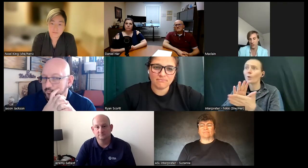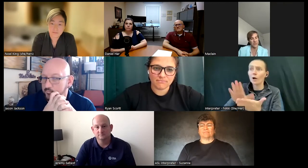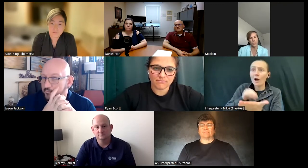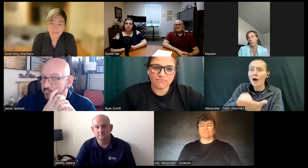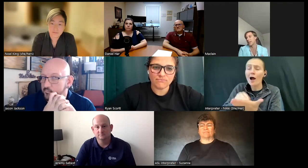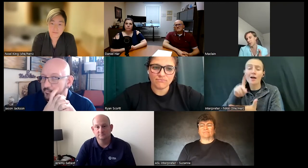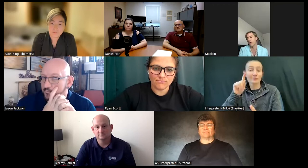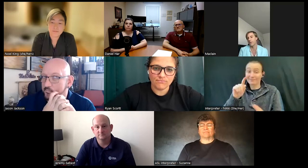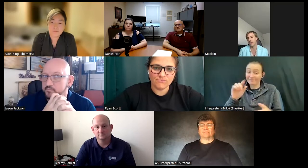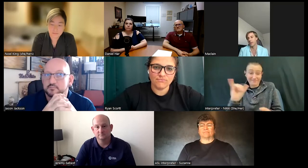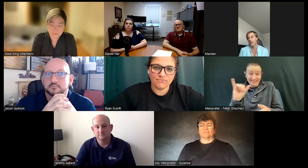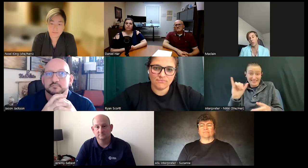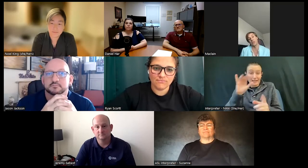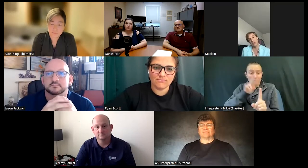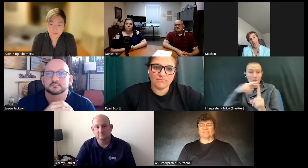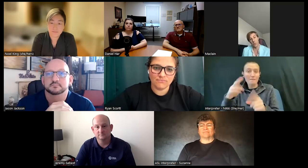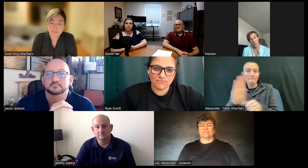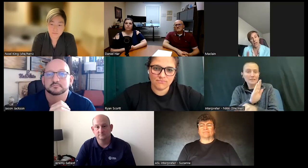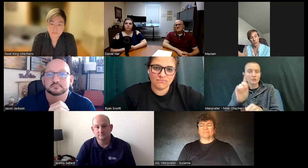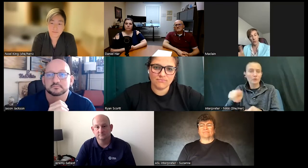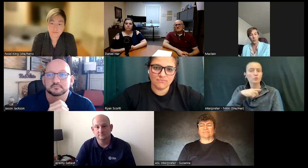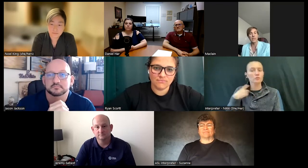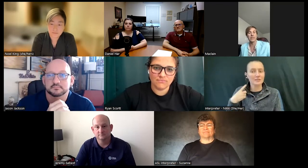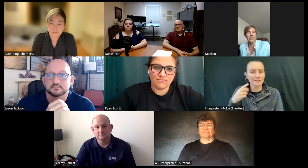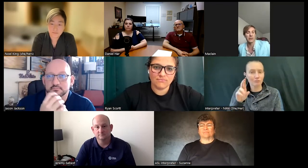business you have to risk all this to understand what you are really getting